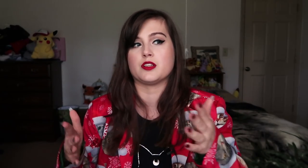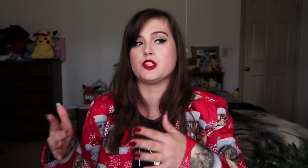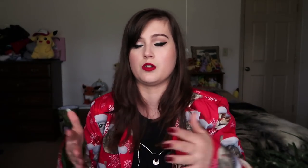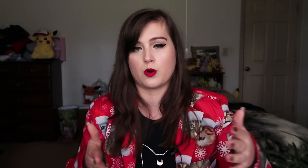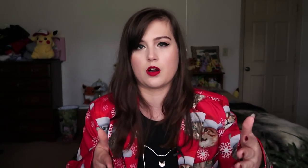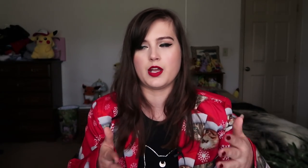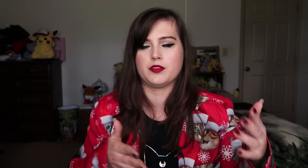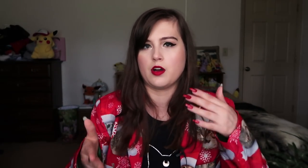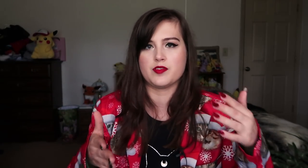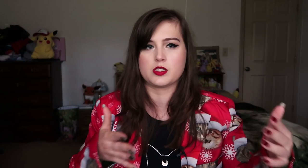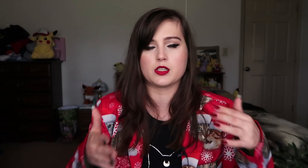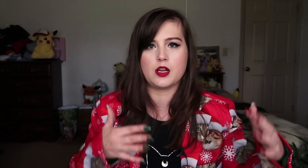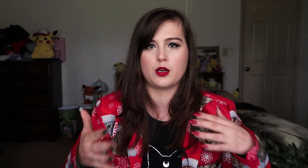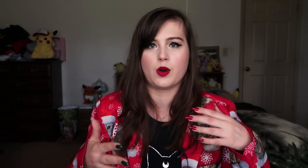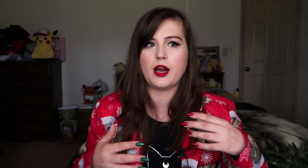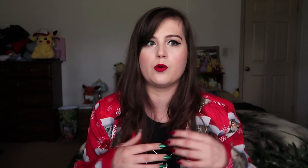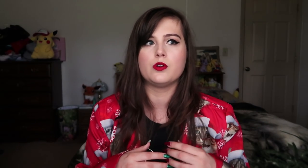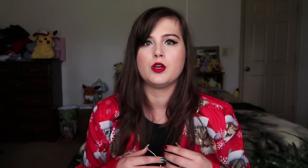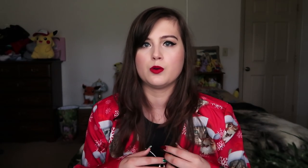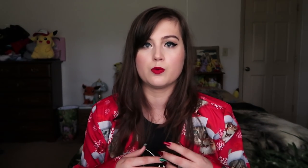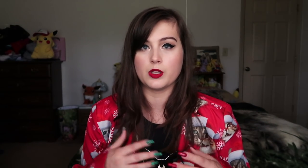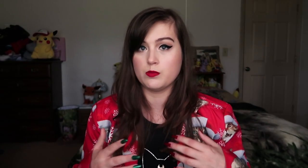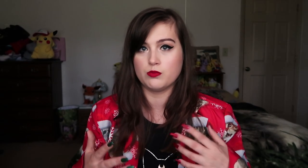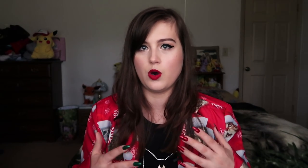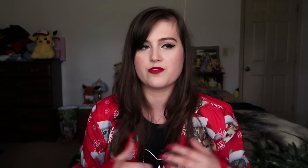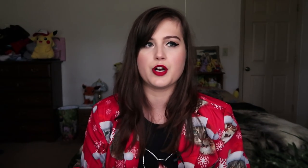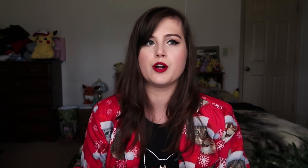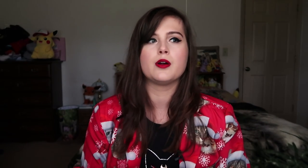if she doesn't work on that, then, obviously, it's not gonna work out really well for her.